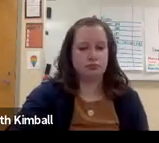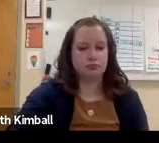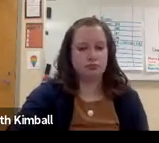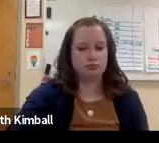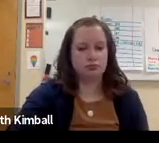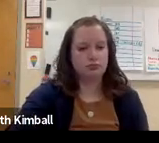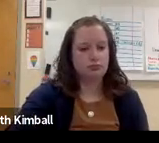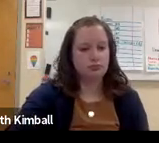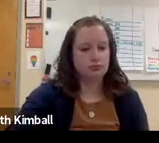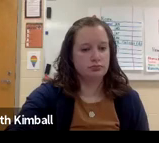And continue in that manner.